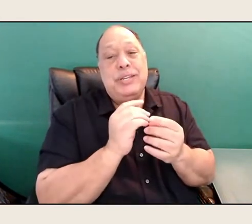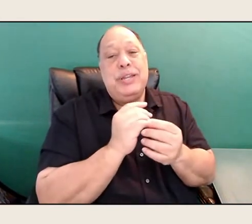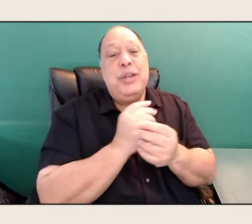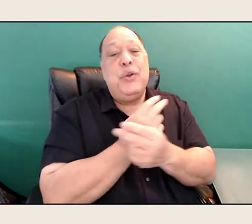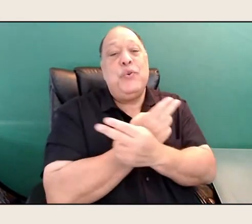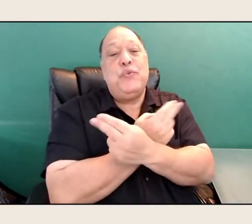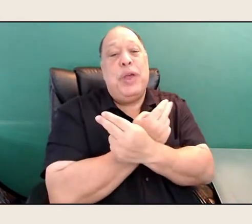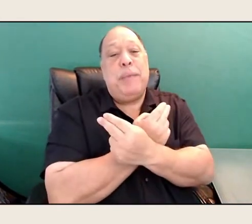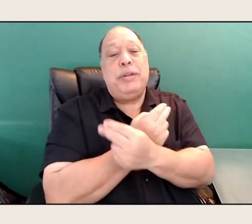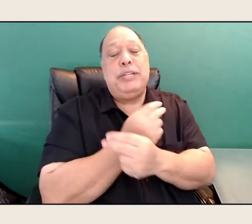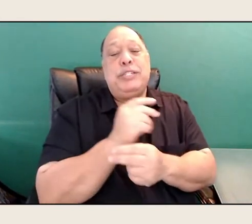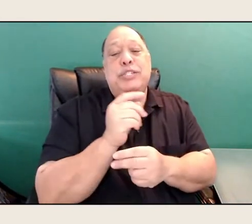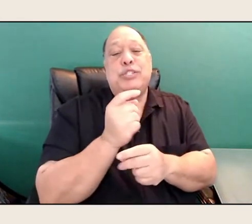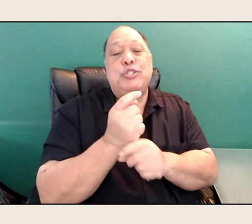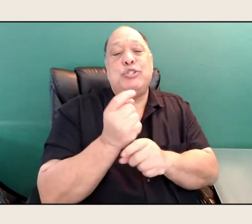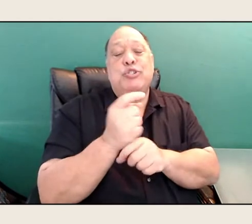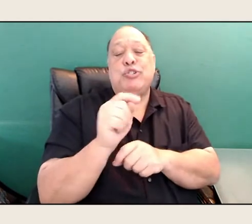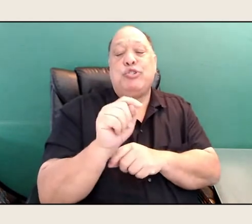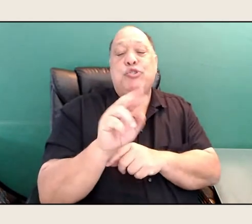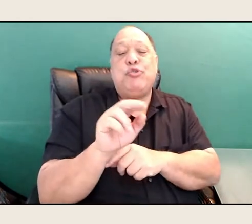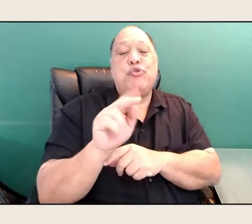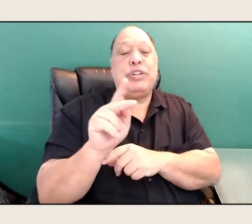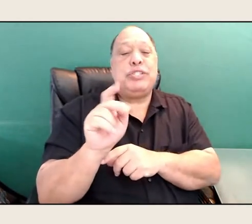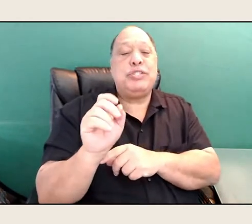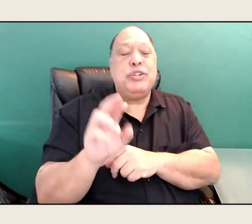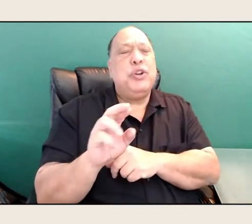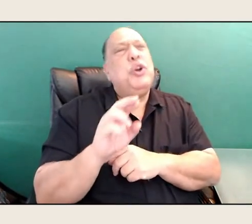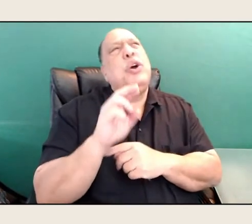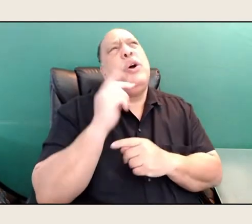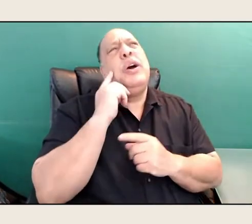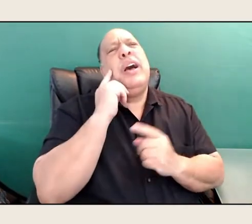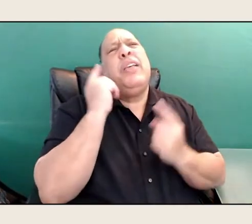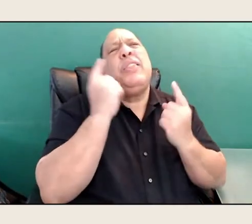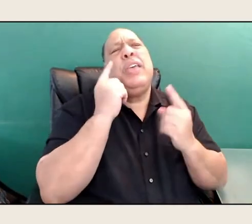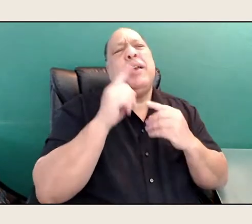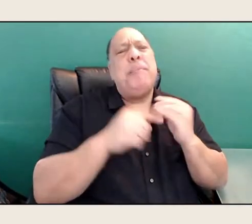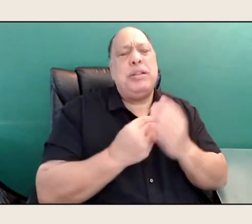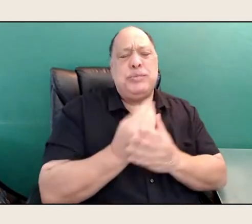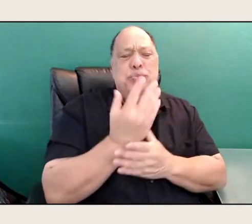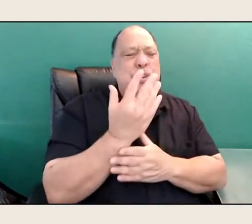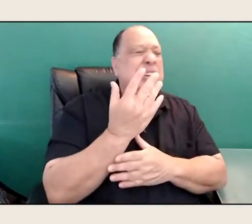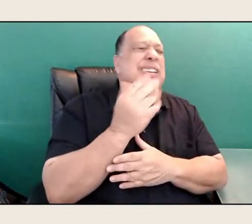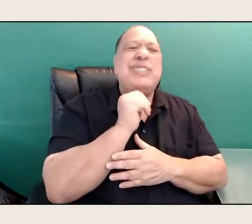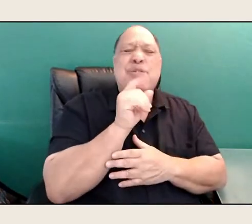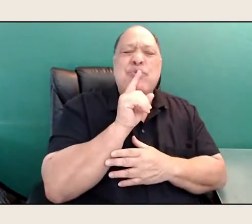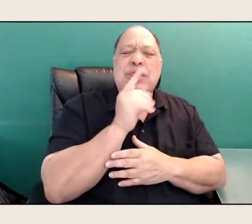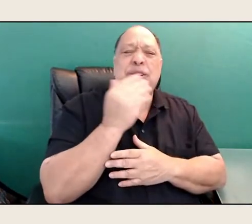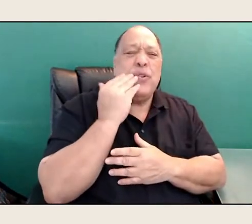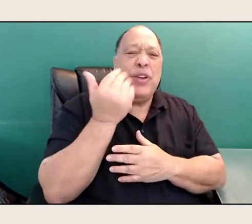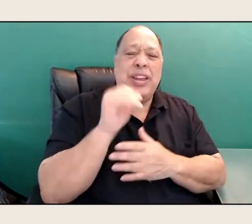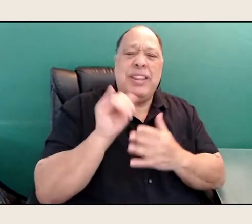And if I think of spring, I don't know any that particularly have to do with spring, except usually